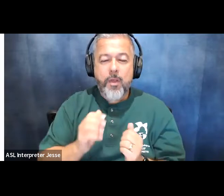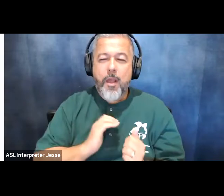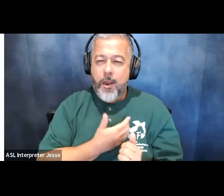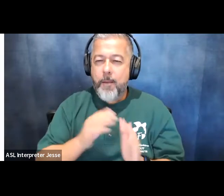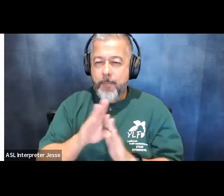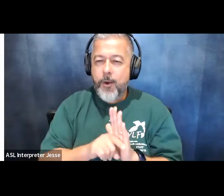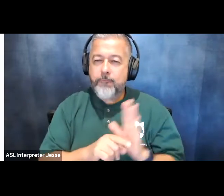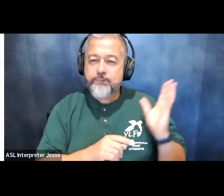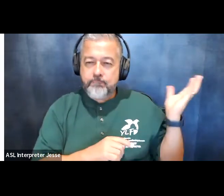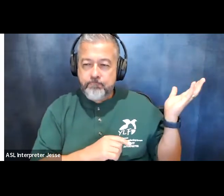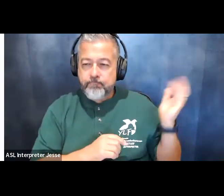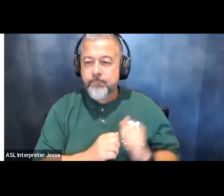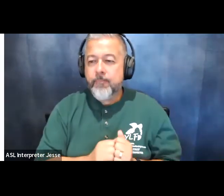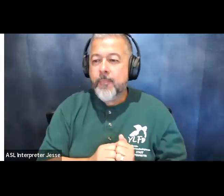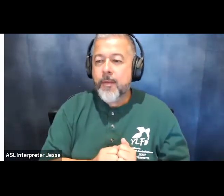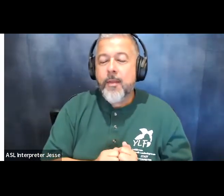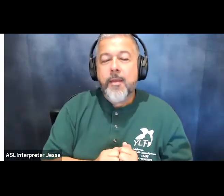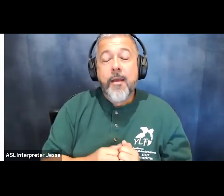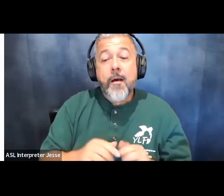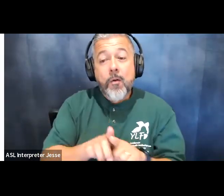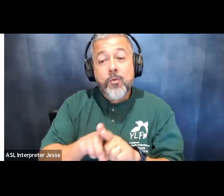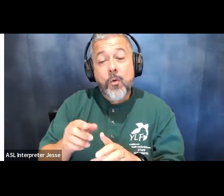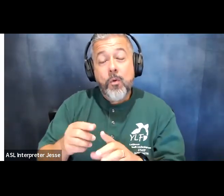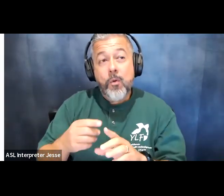and so i just want to give a couple announcements as we kick off and get started today